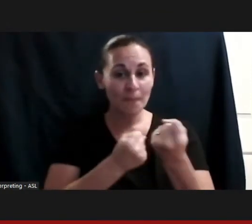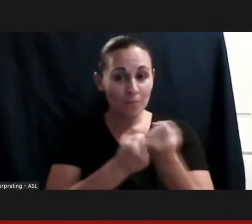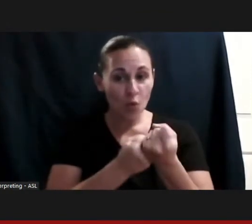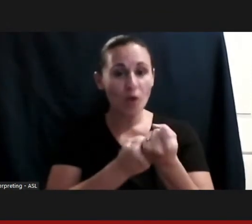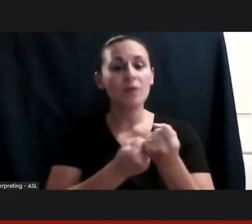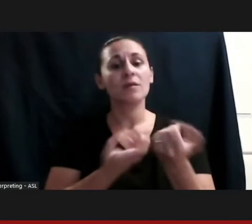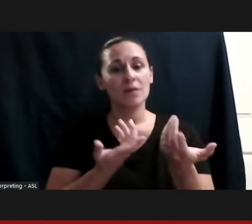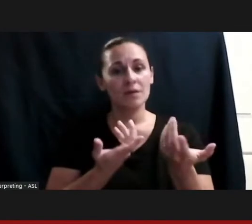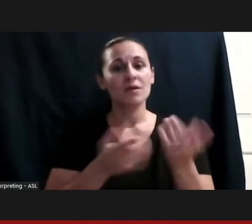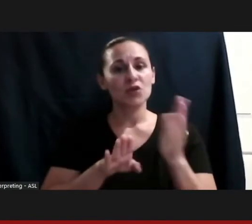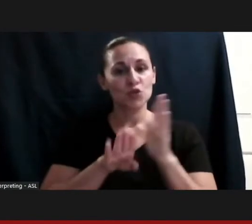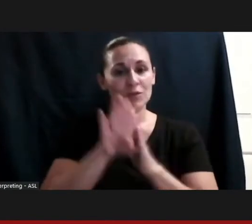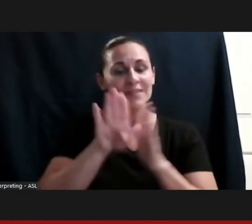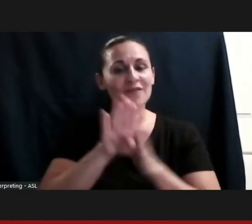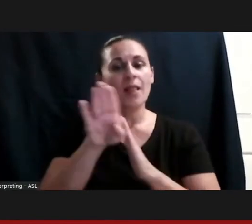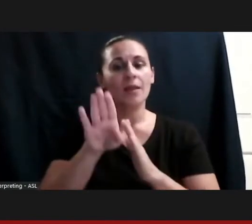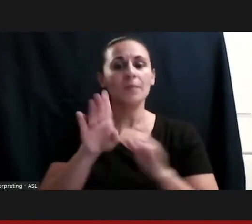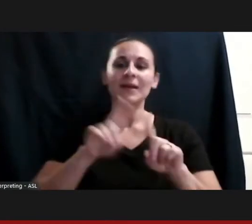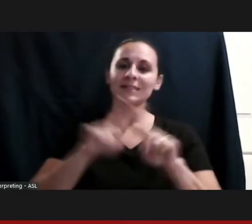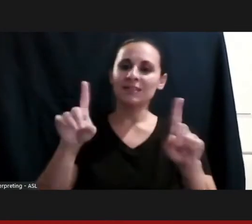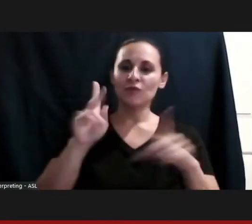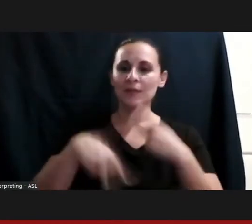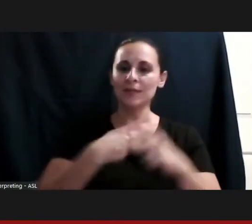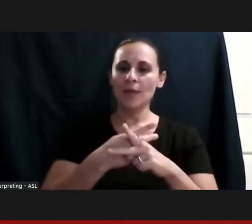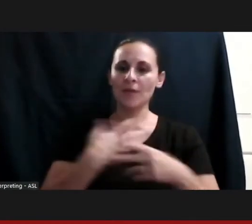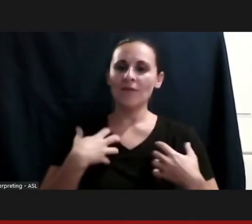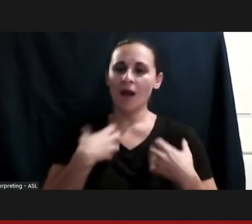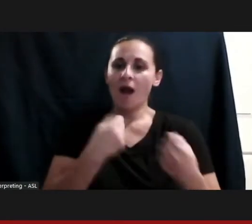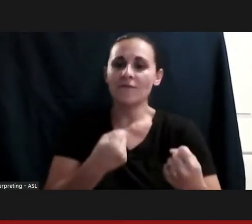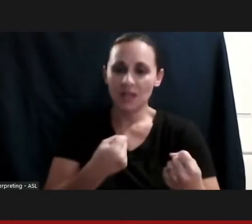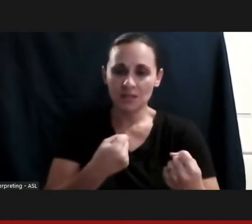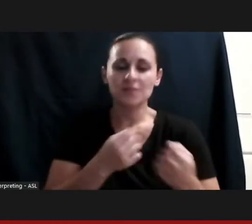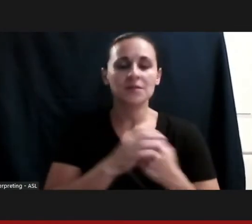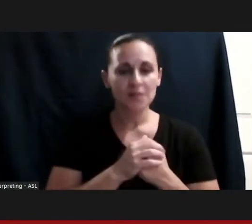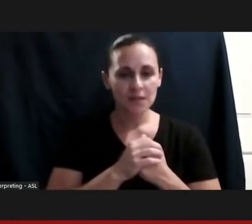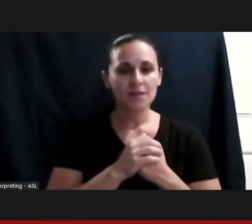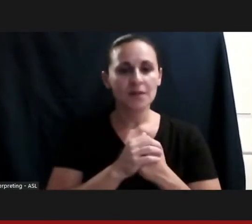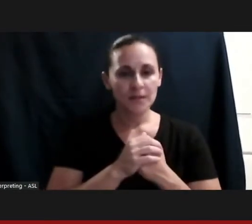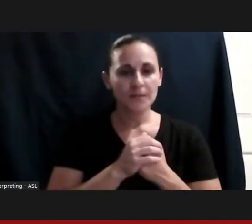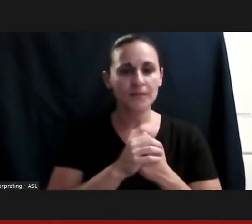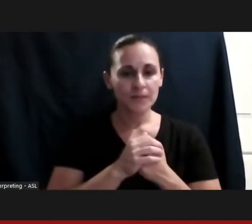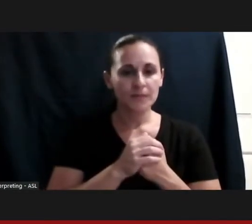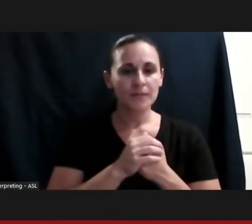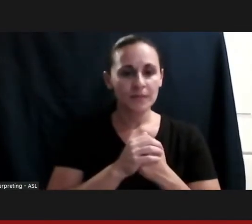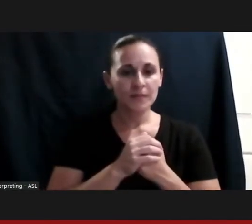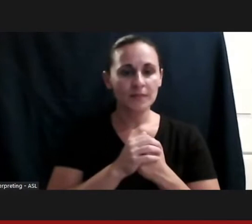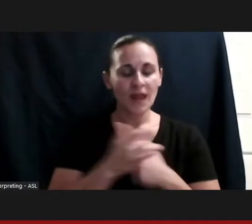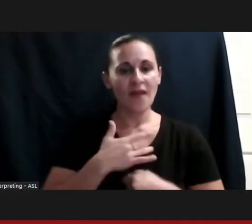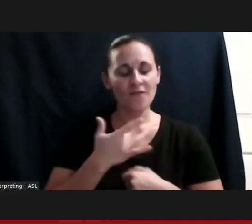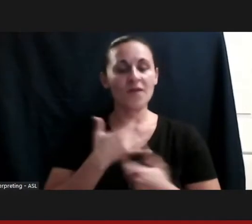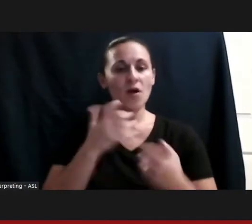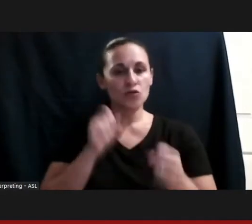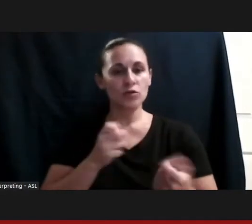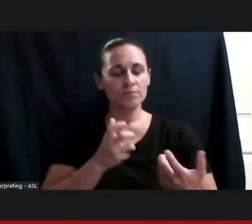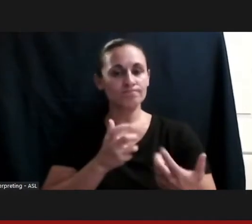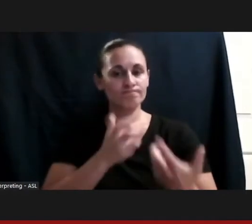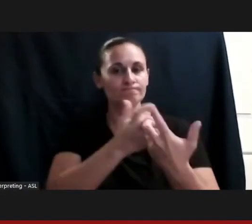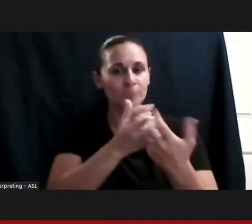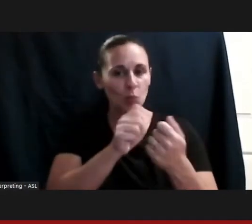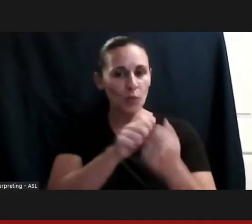sense of confidence. And alignment with the disability community and disability advocacy.